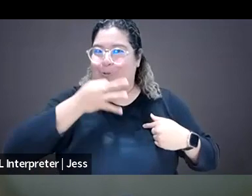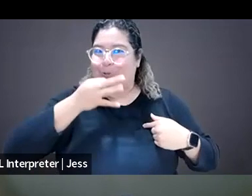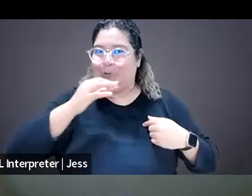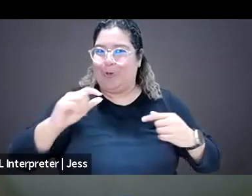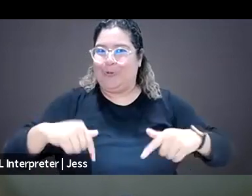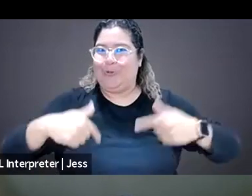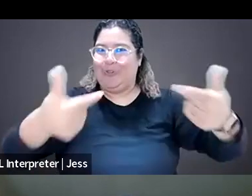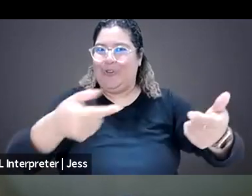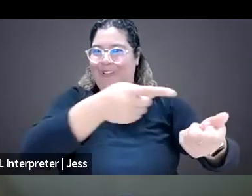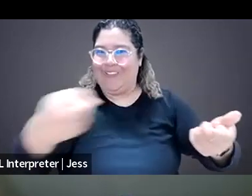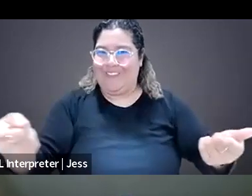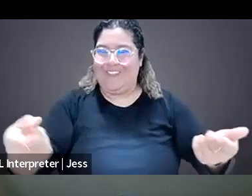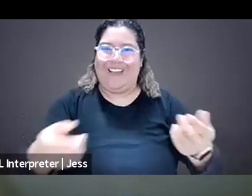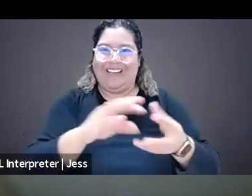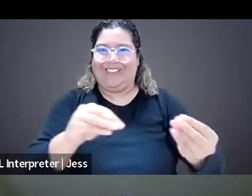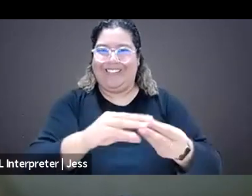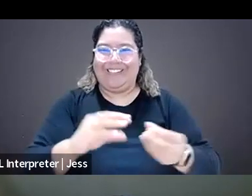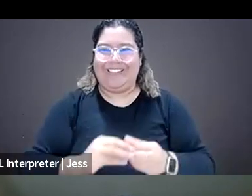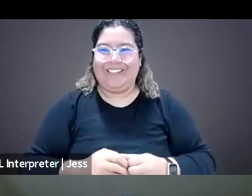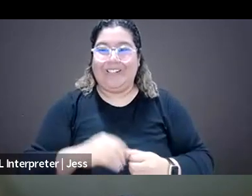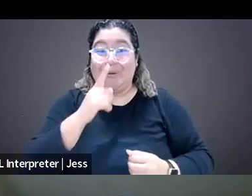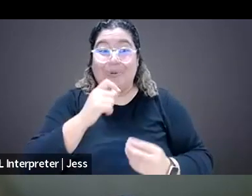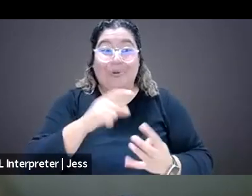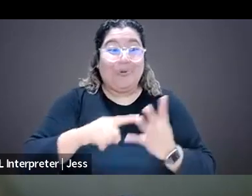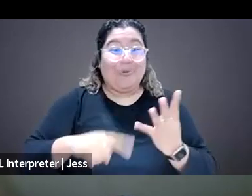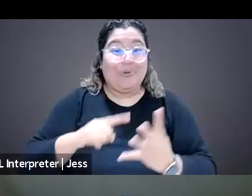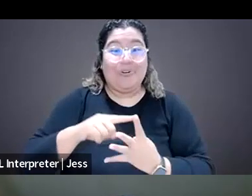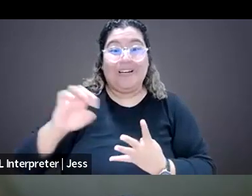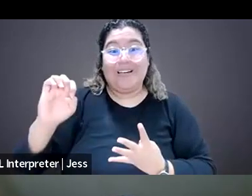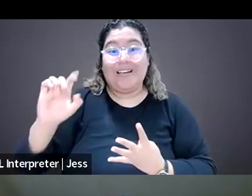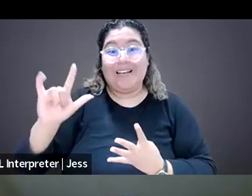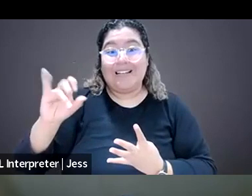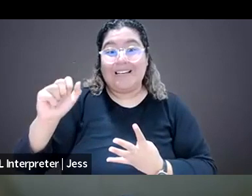Join us. So we have Elisa Lees Munoz of the International Women's